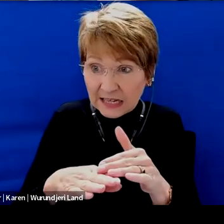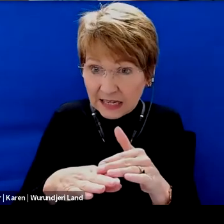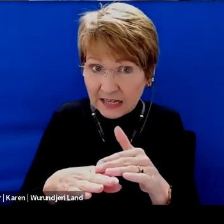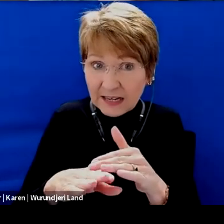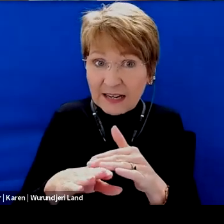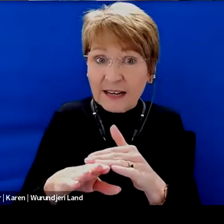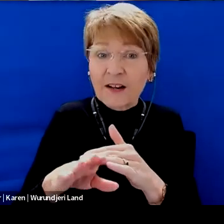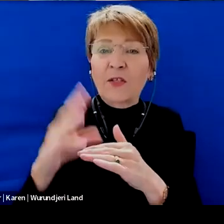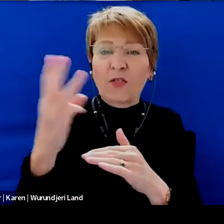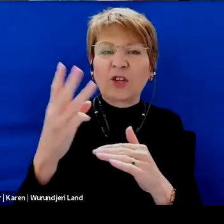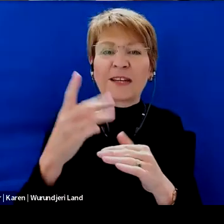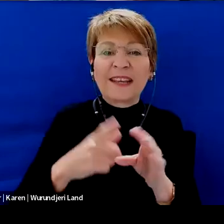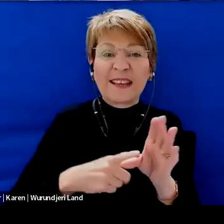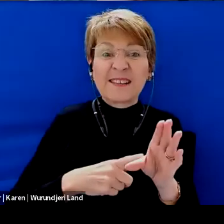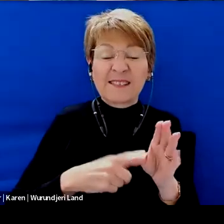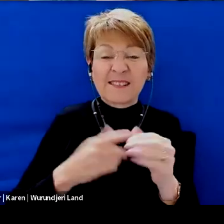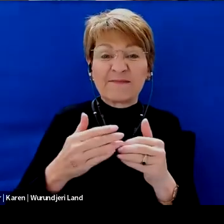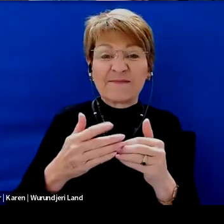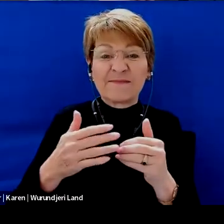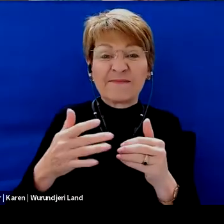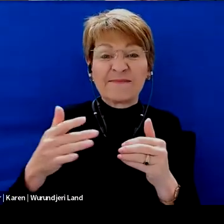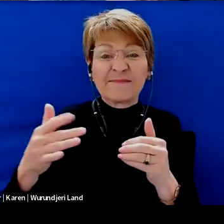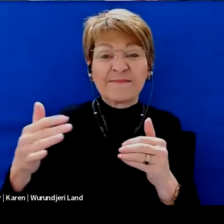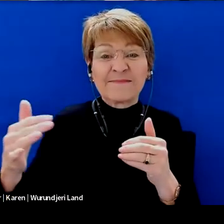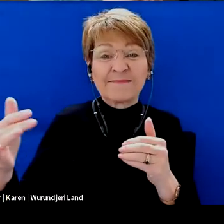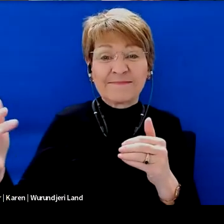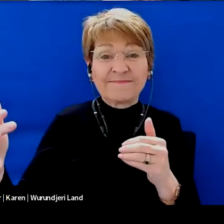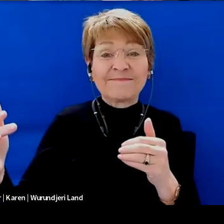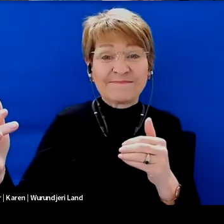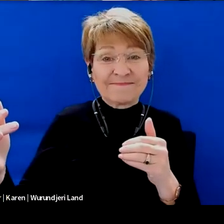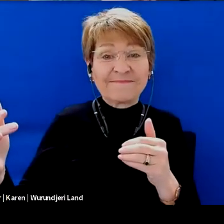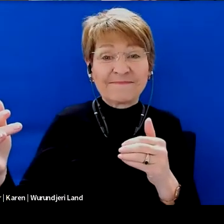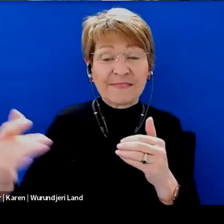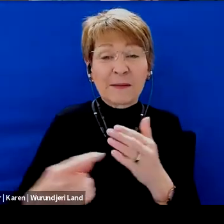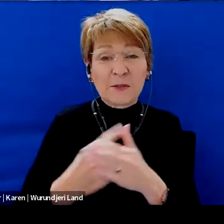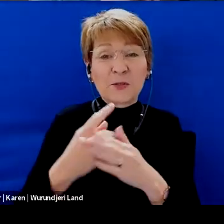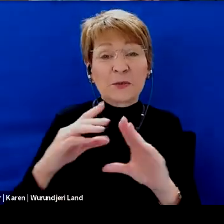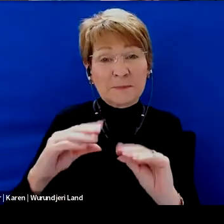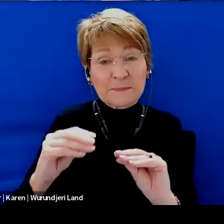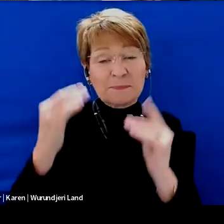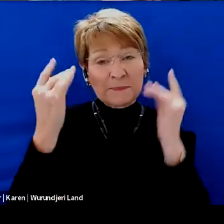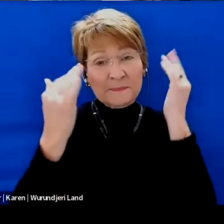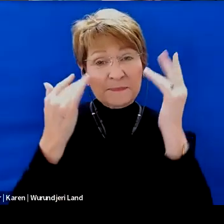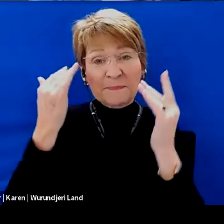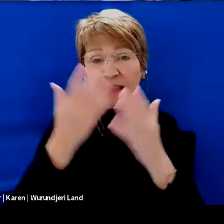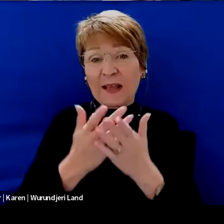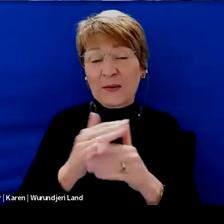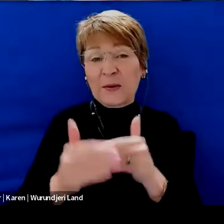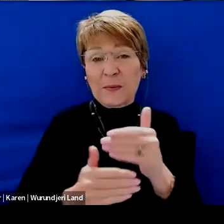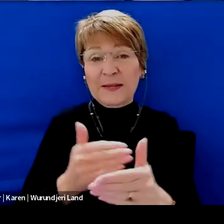It's a long journey, so there's opportunities to to pause and reflect and look at Hey going, Yeah.